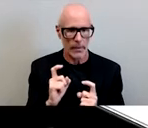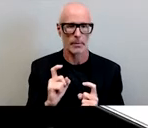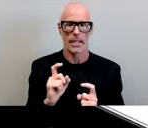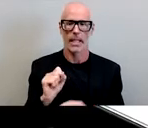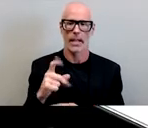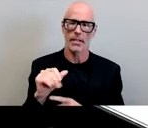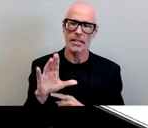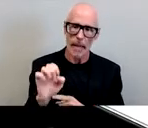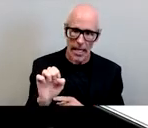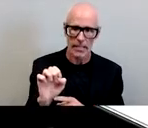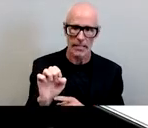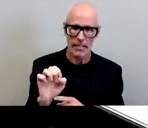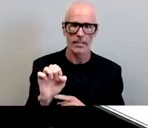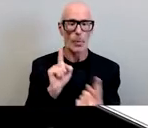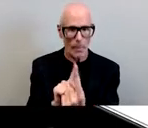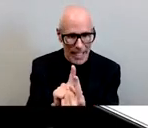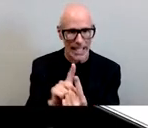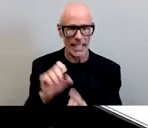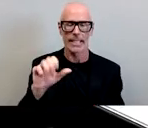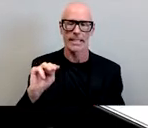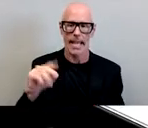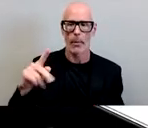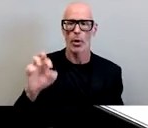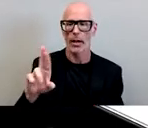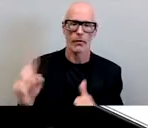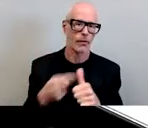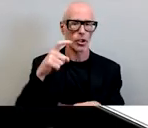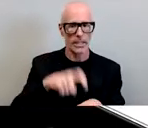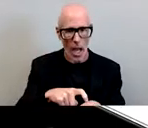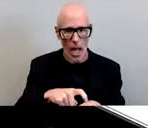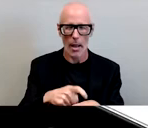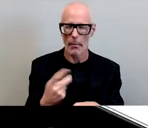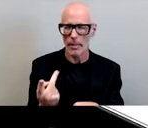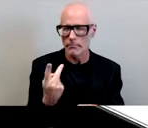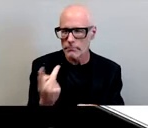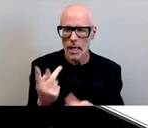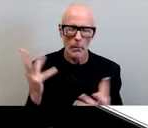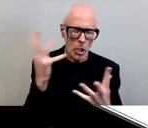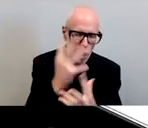to meet sam prater for the first time and to cultivate such a beautiful friendship with him